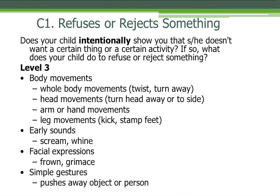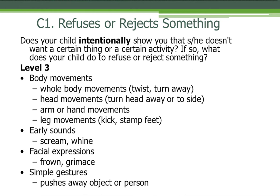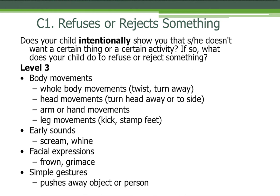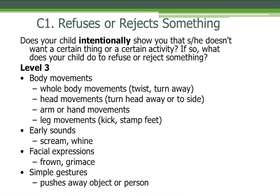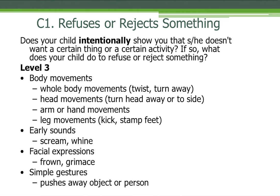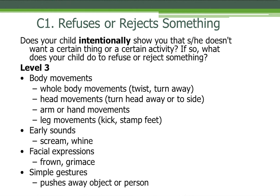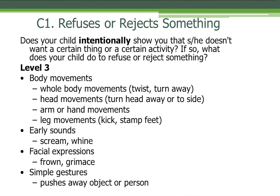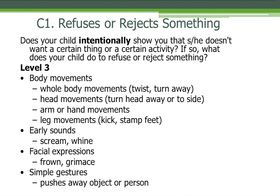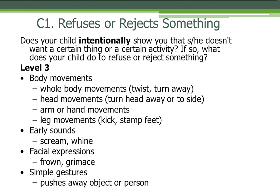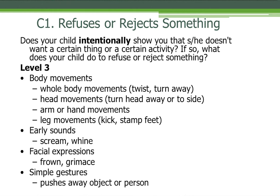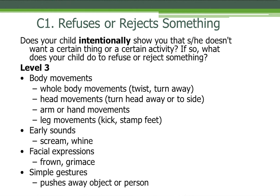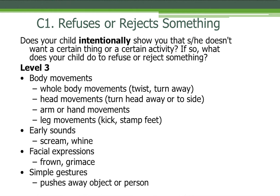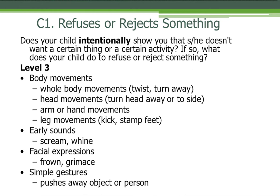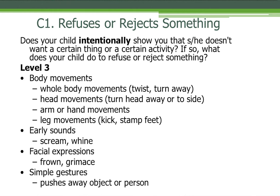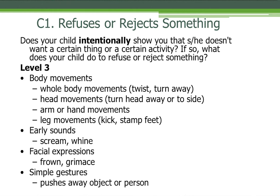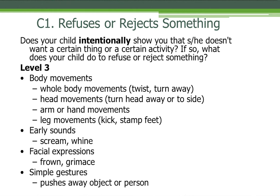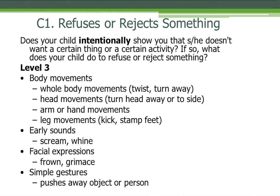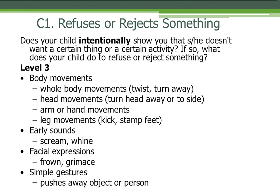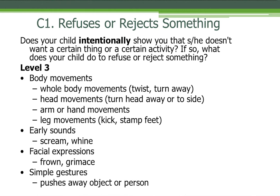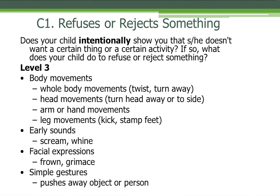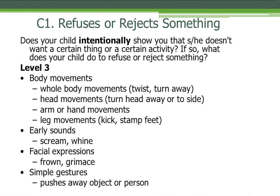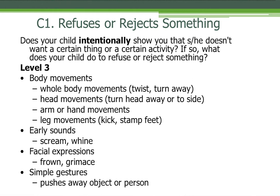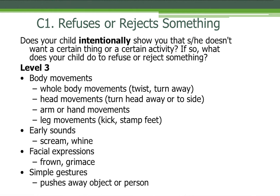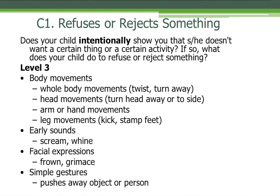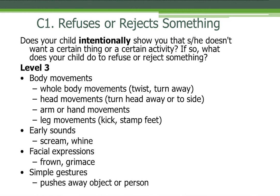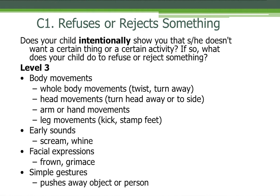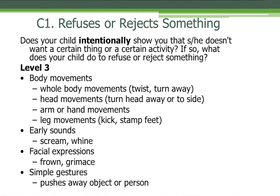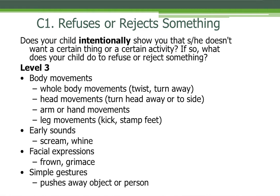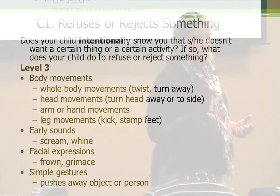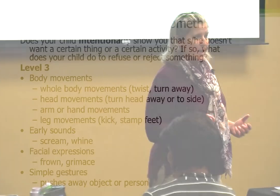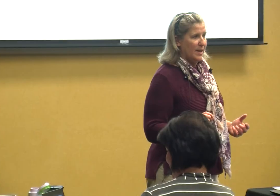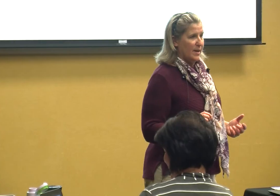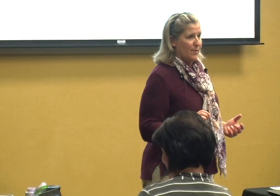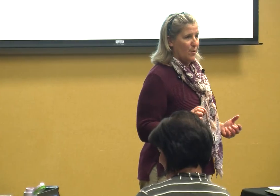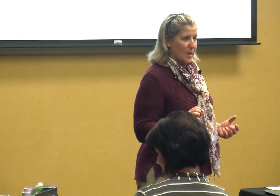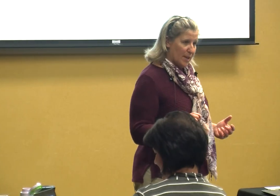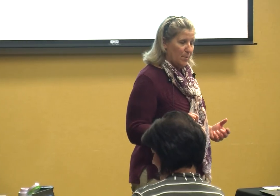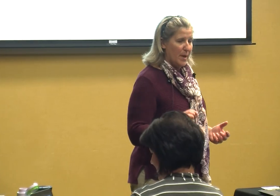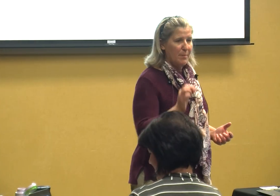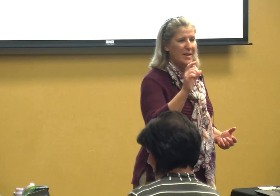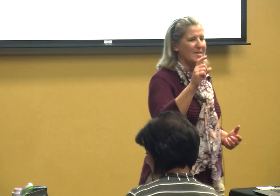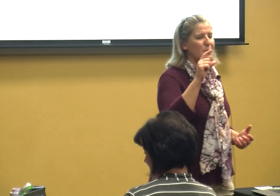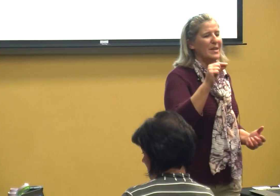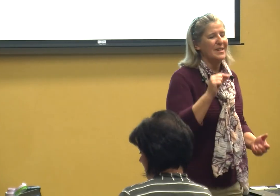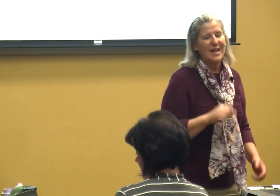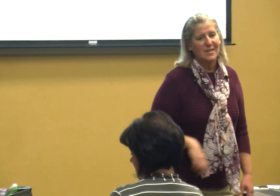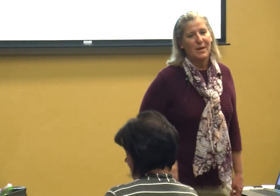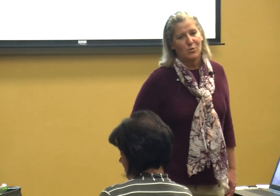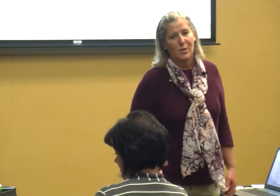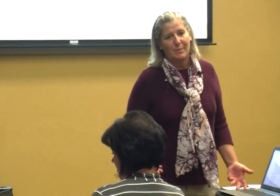that kind of makes you like a little bit crazy for a little bit but it's only takes about 20 minutes